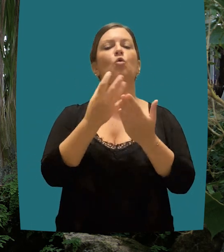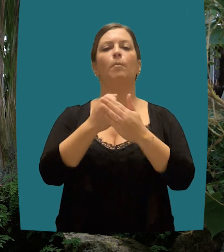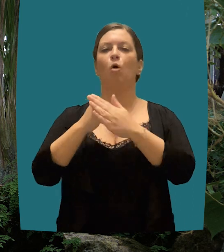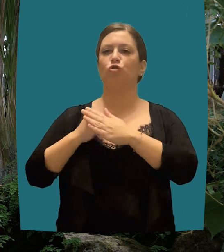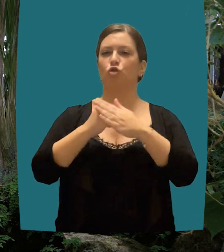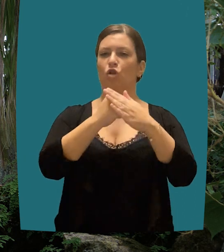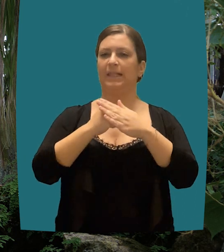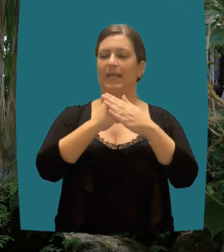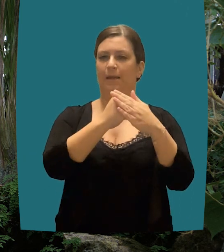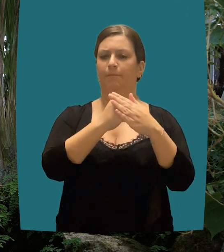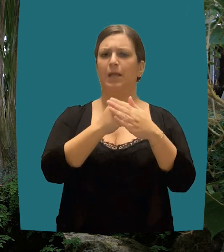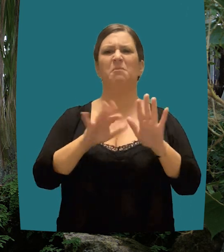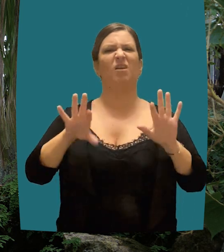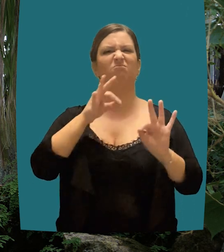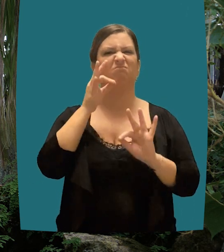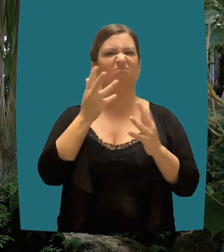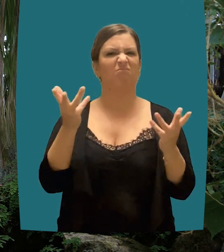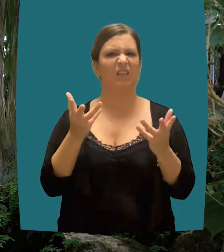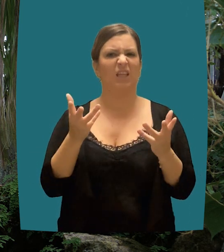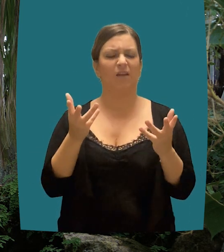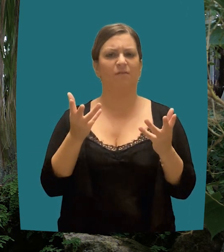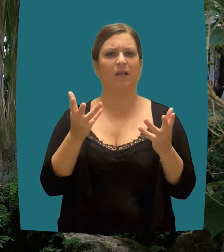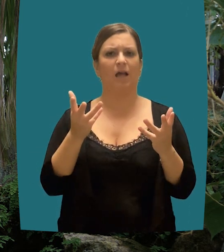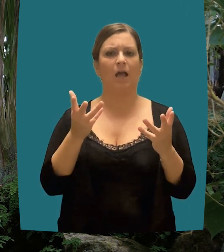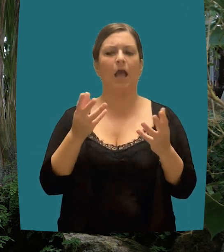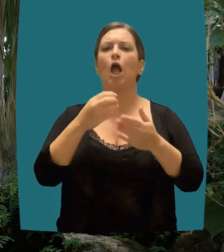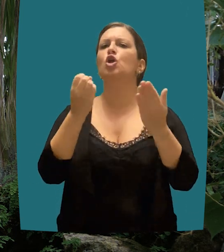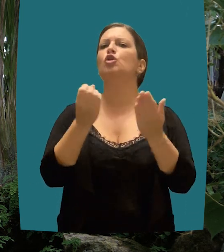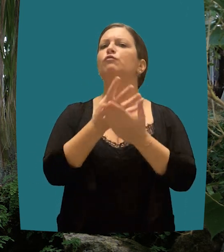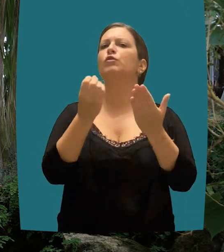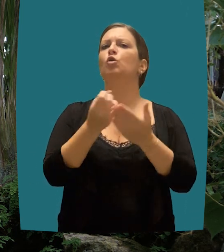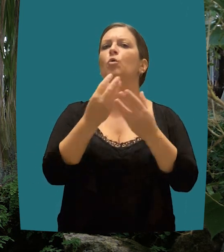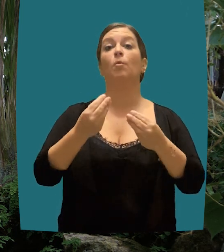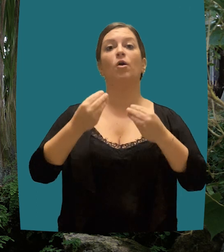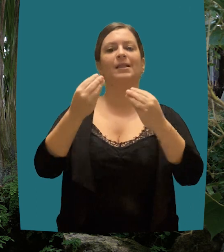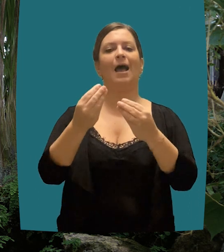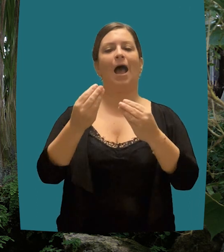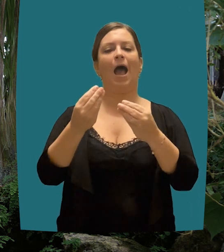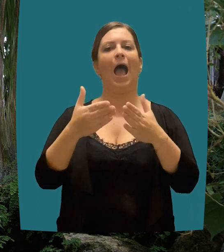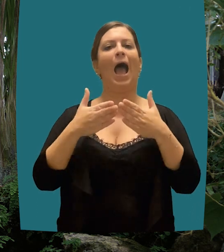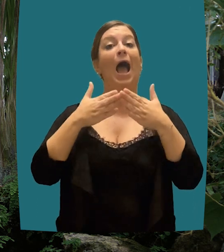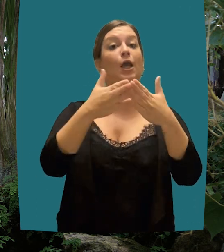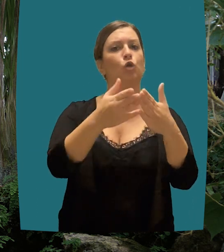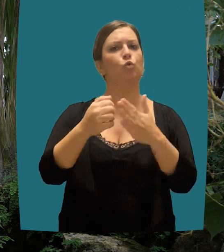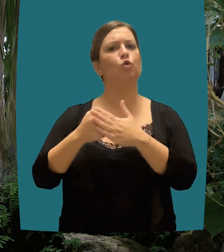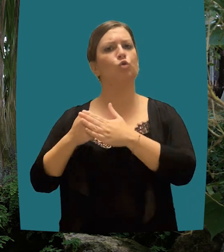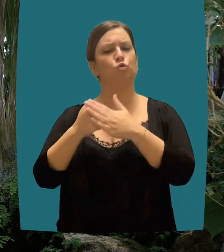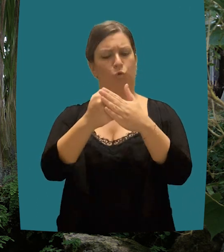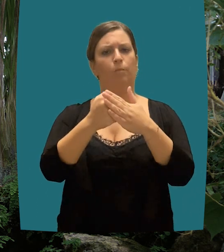with social utility or in such a way as to cause damage to health, the environment security, freedom, and human dignity.